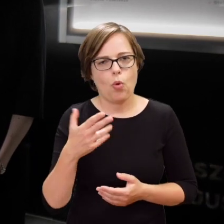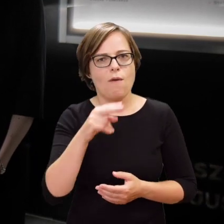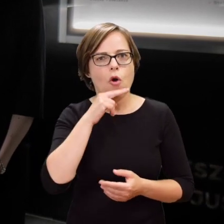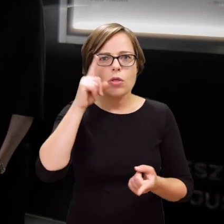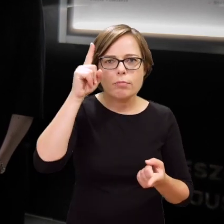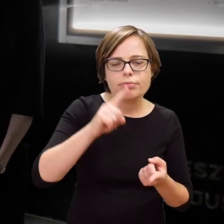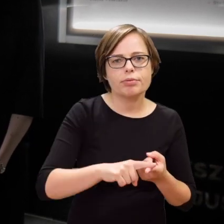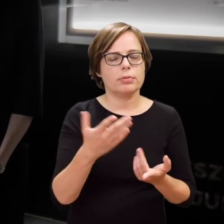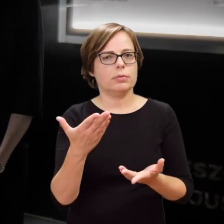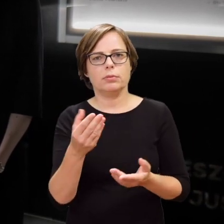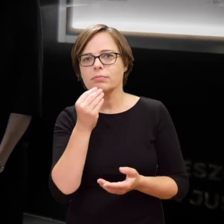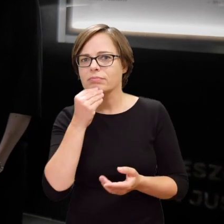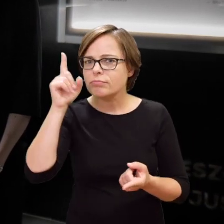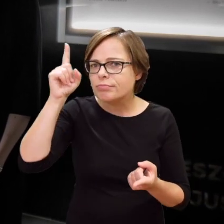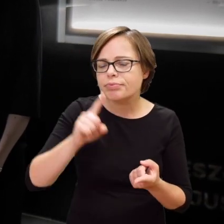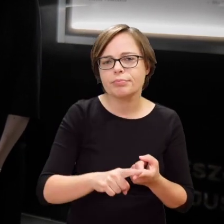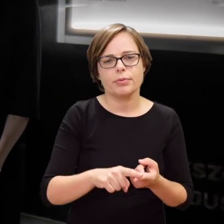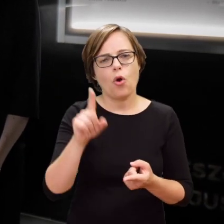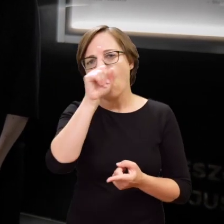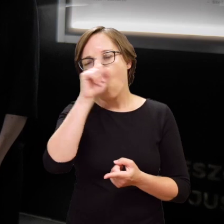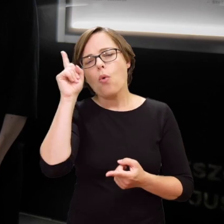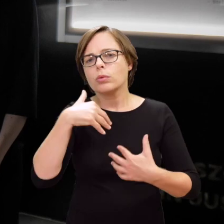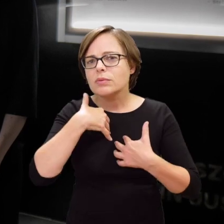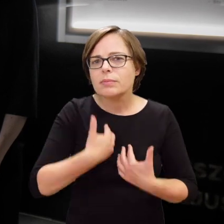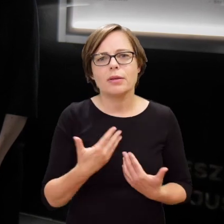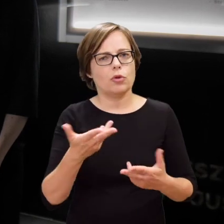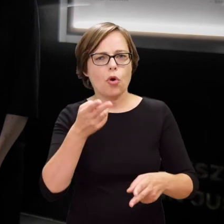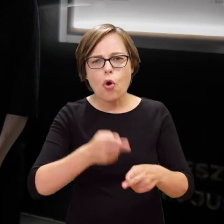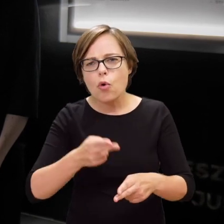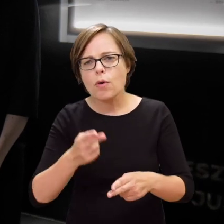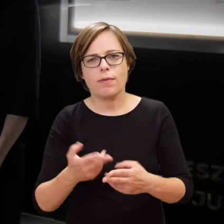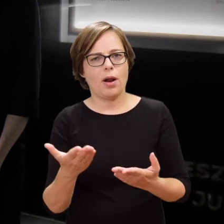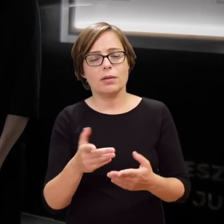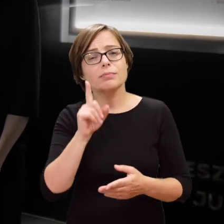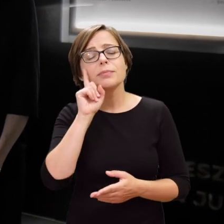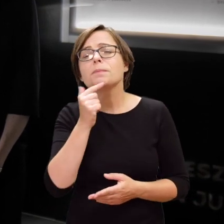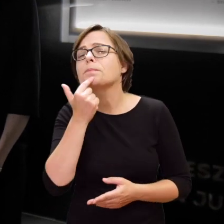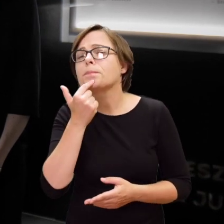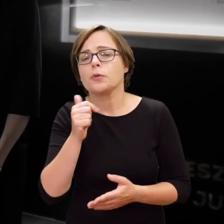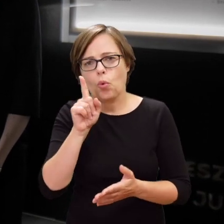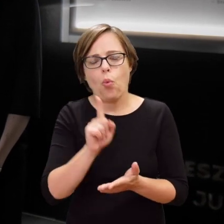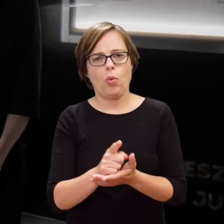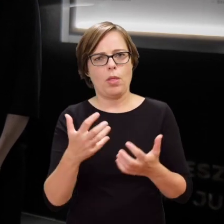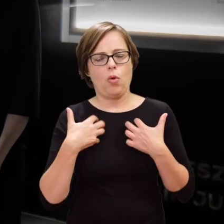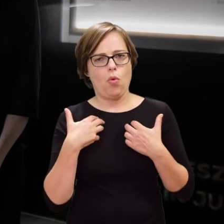There was a shortage of water and food, people fell ill and only a few of them survived